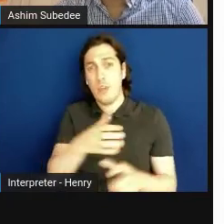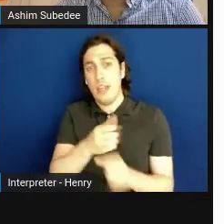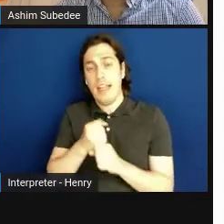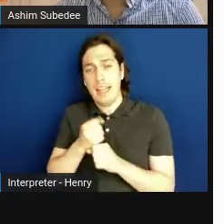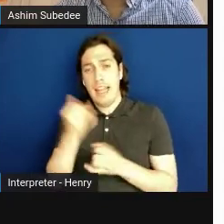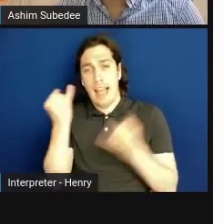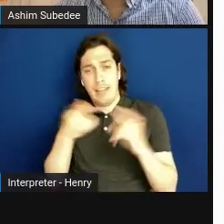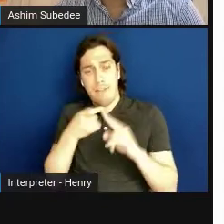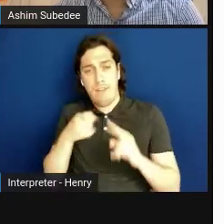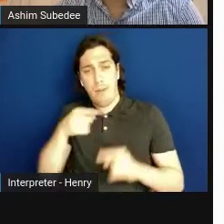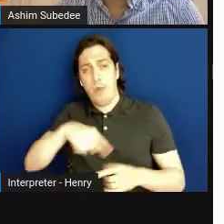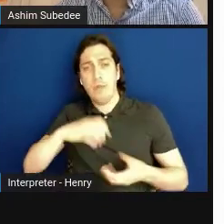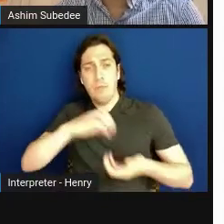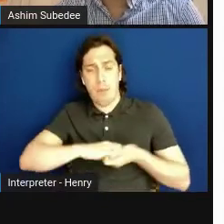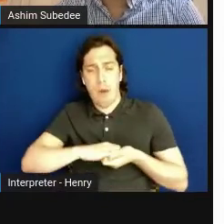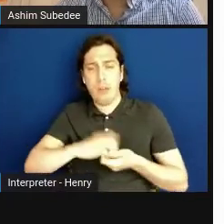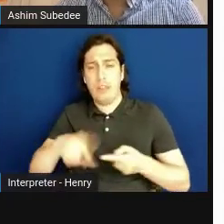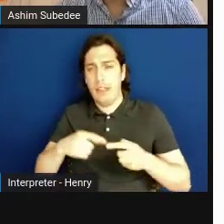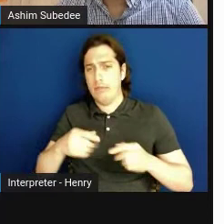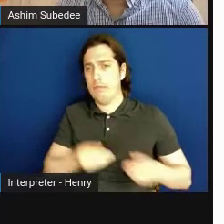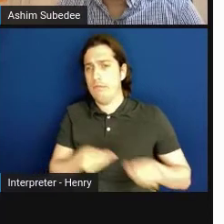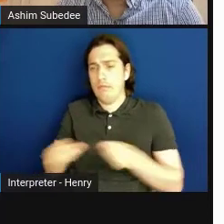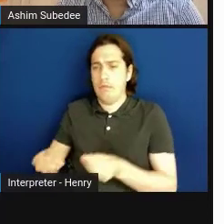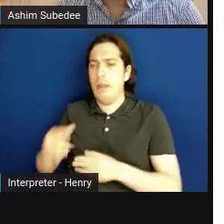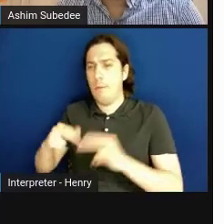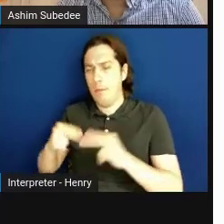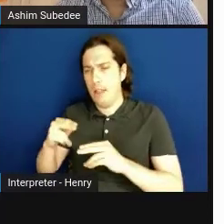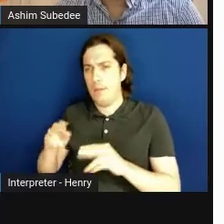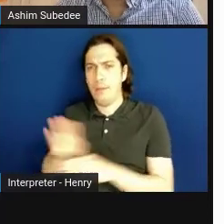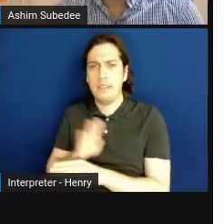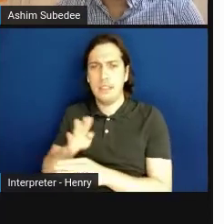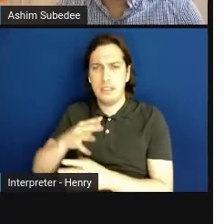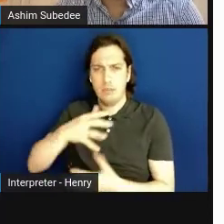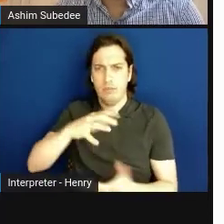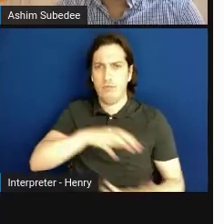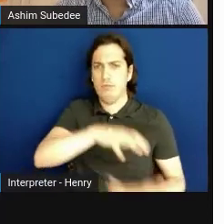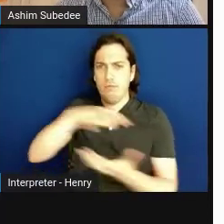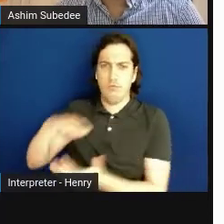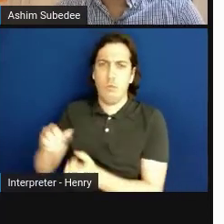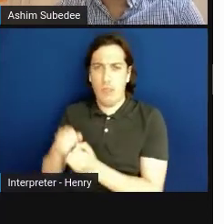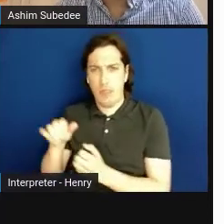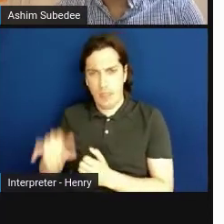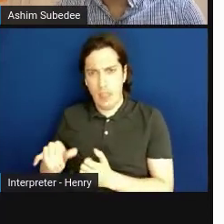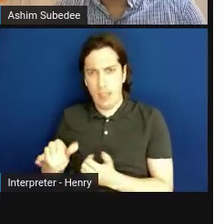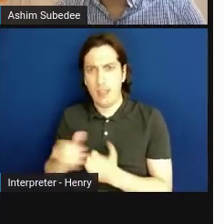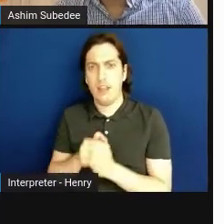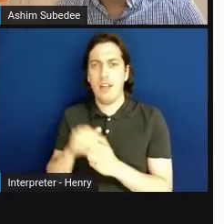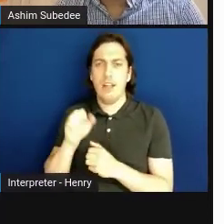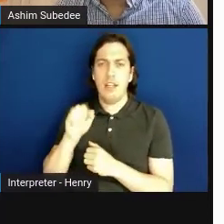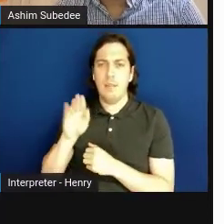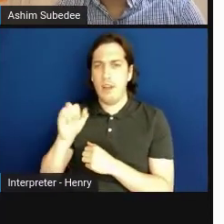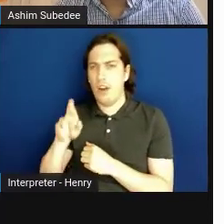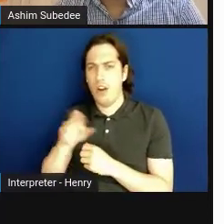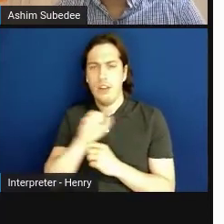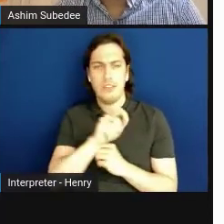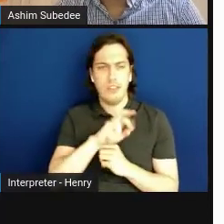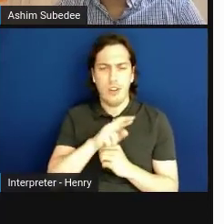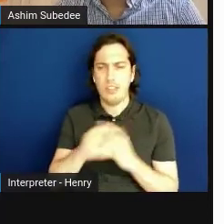and you can then build your small business around it, or you can build a small SBIR/STTR technology and application around it.